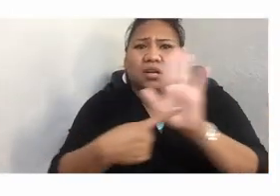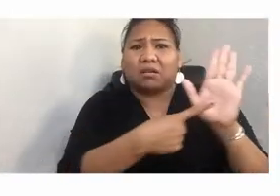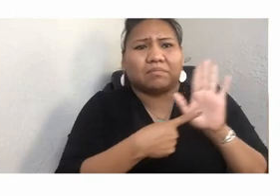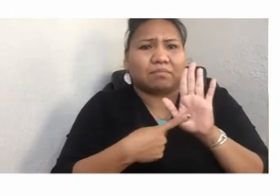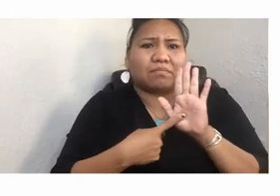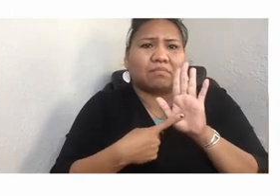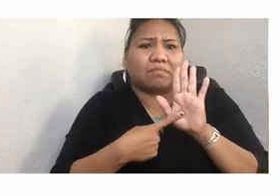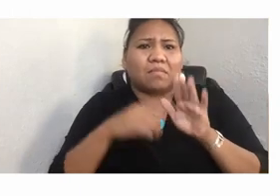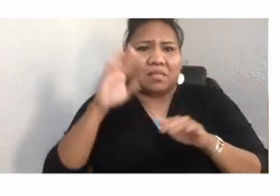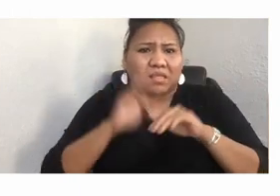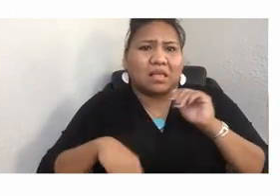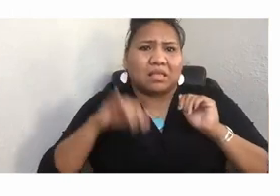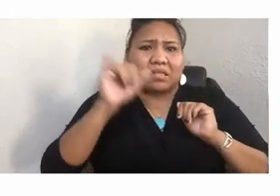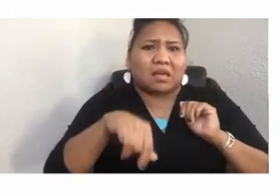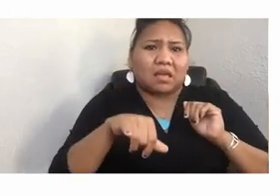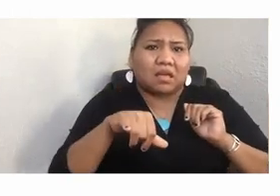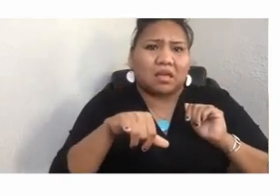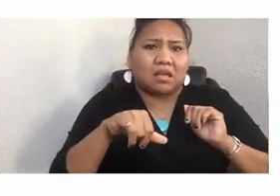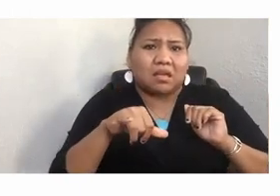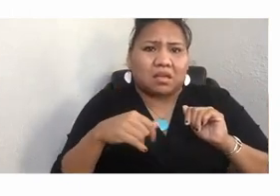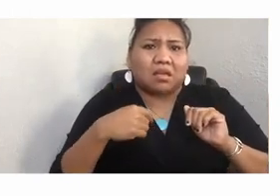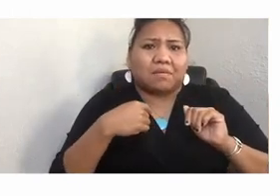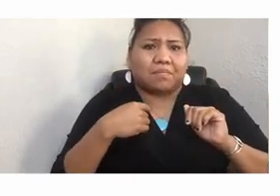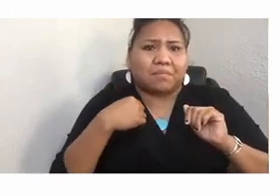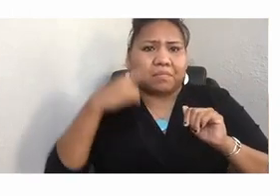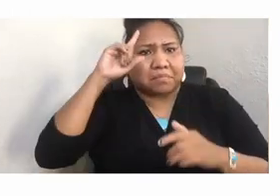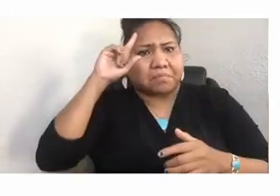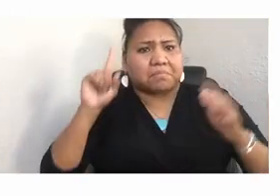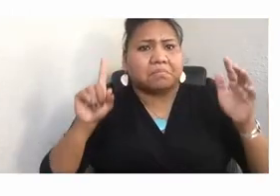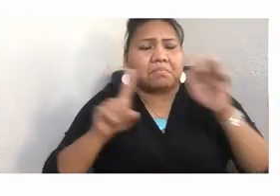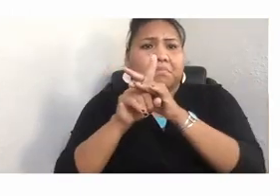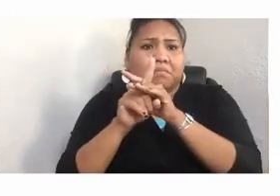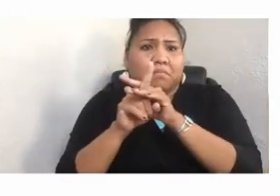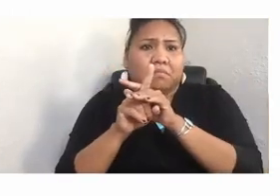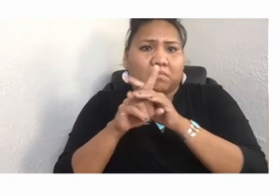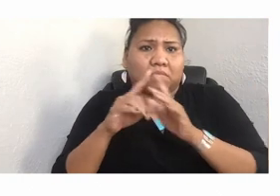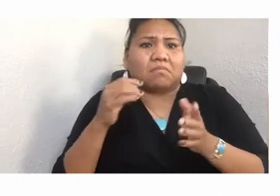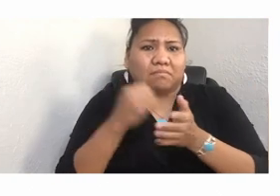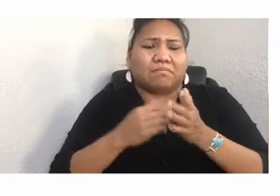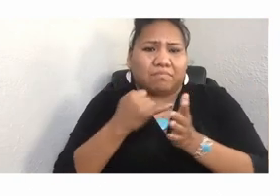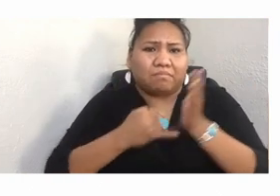And I realized that as an artist, I needed to do better.